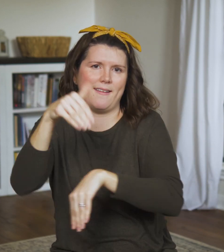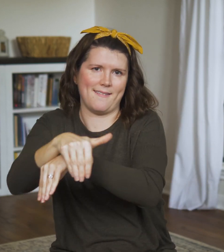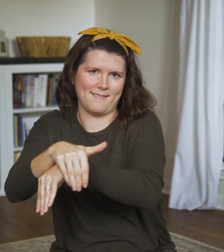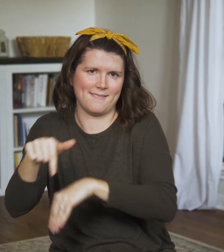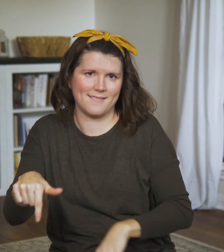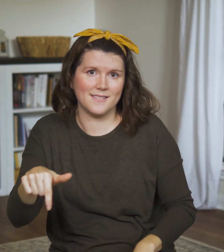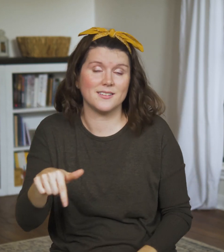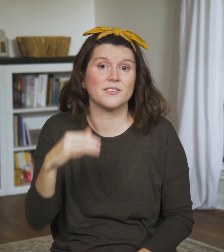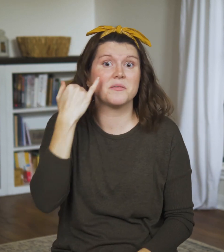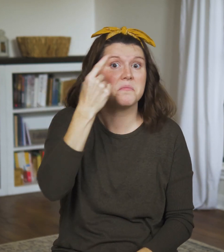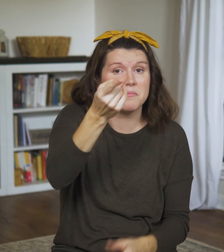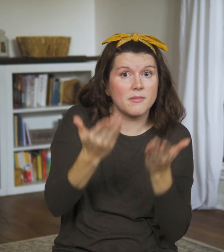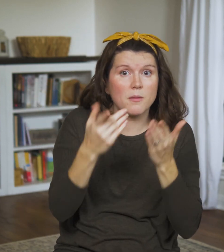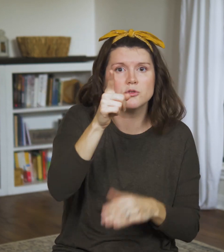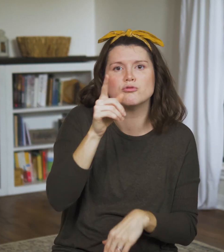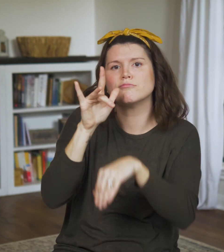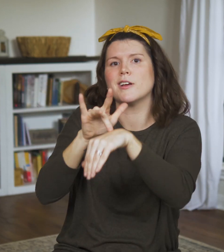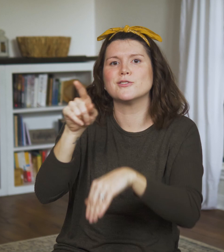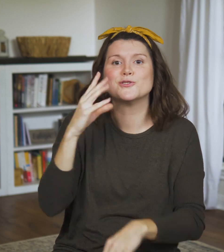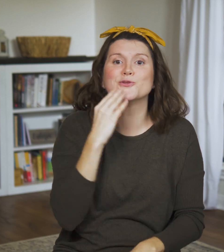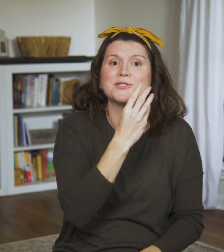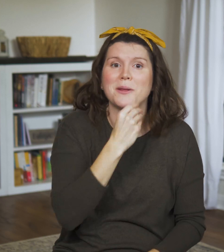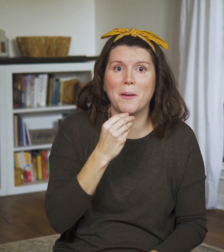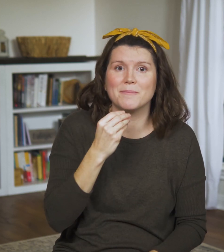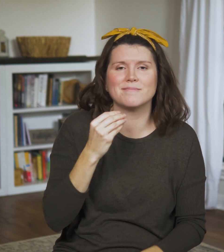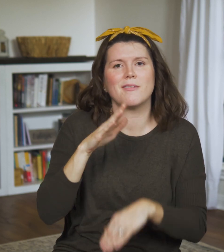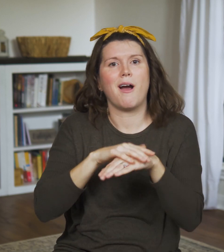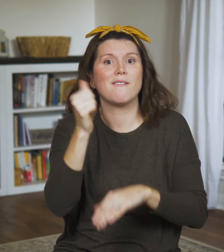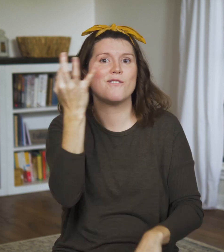There was evening and there was morning, the second day.”